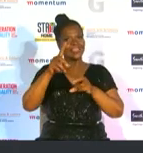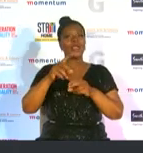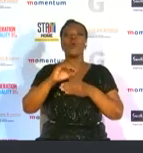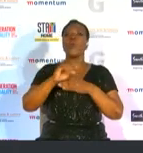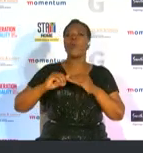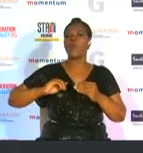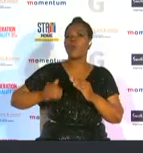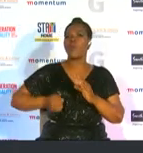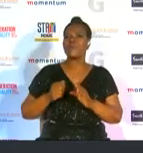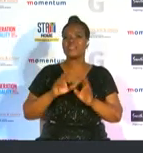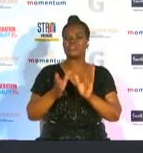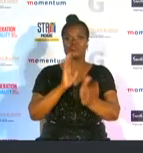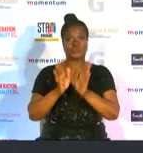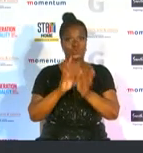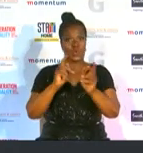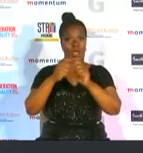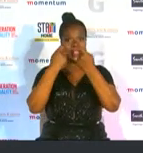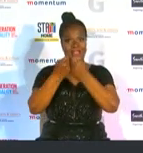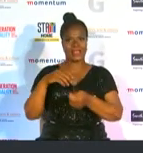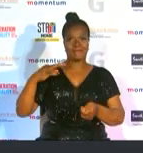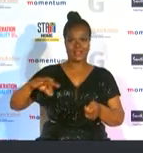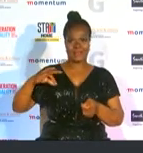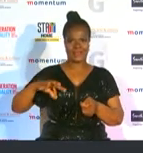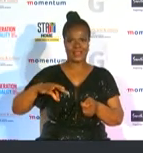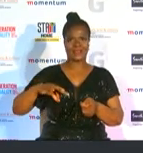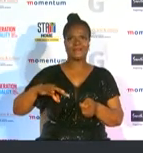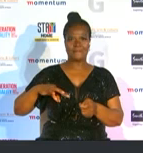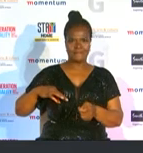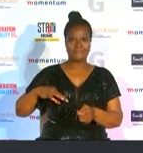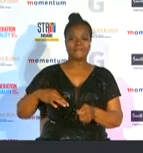banana banana to their first ever fifa women's world cup in france last